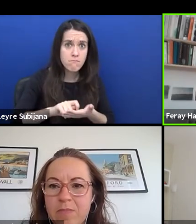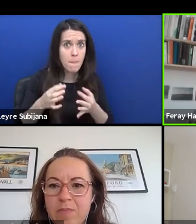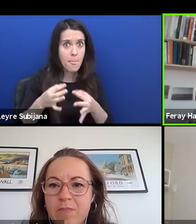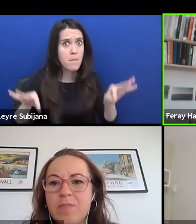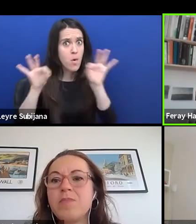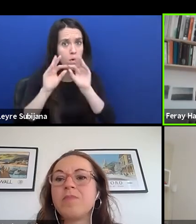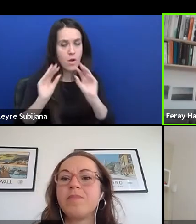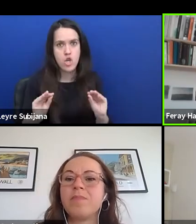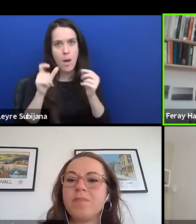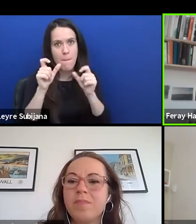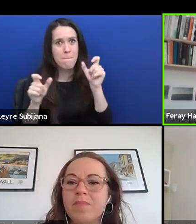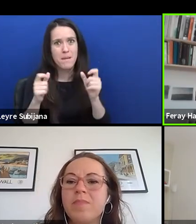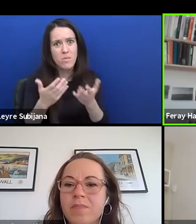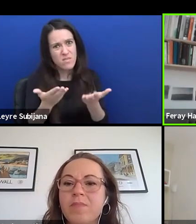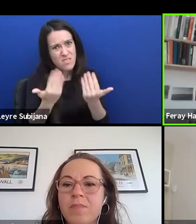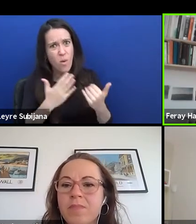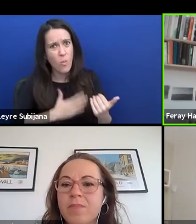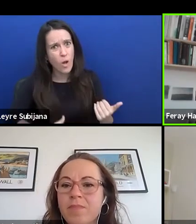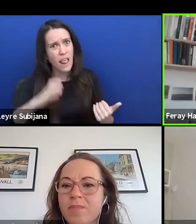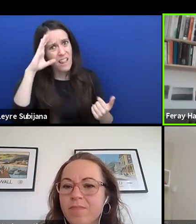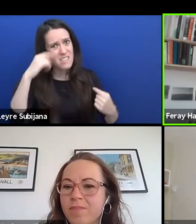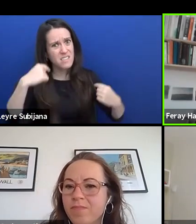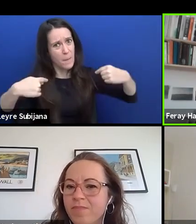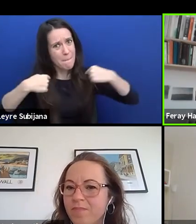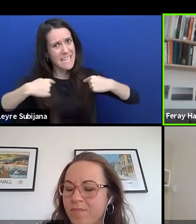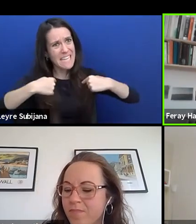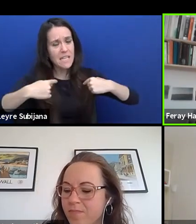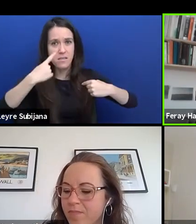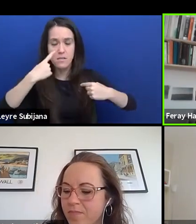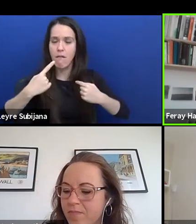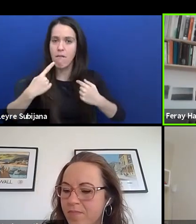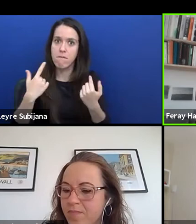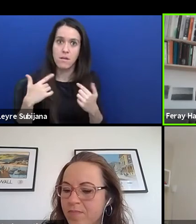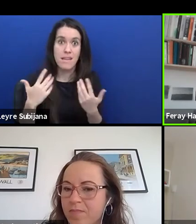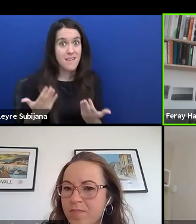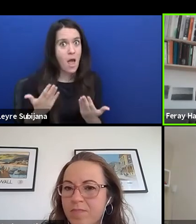They adore being listened to, and it is so useful to us all